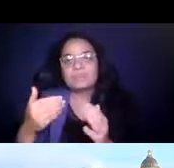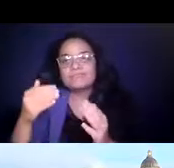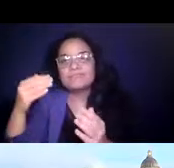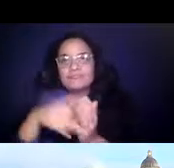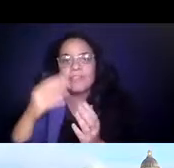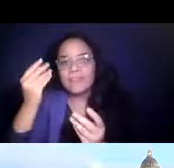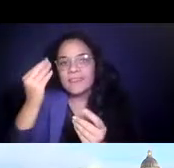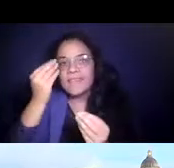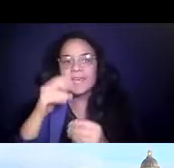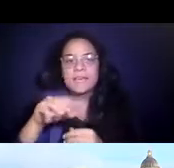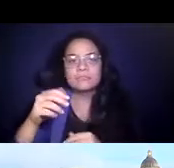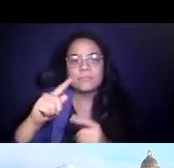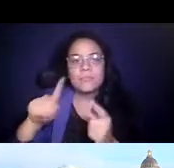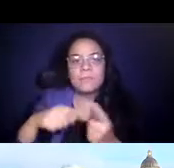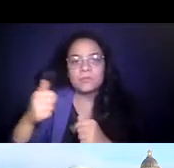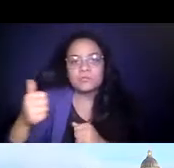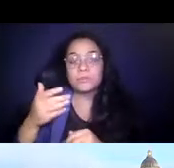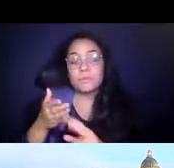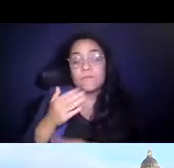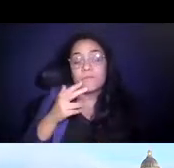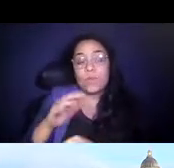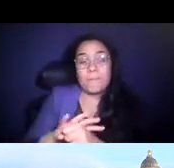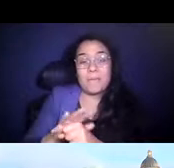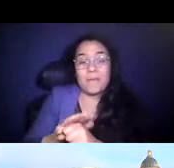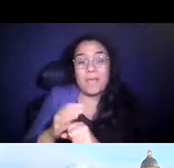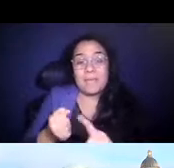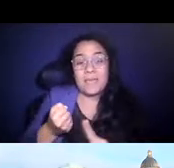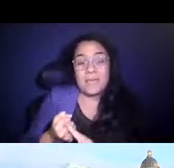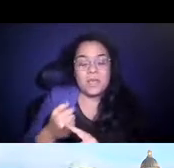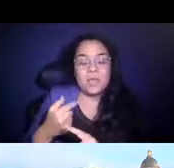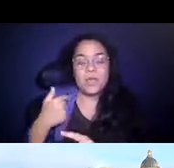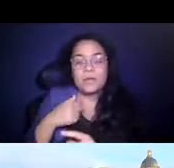14:24:57 We led a series of workshops with a diverse group of transportation partners